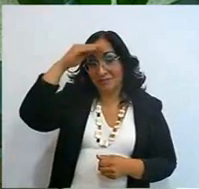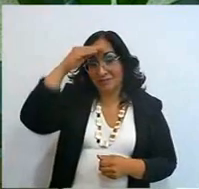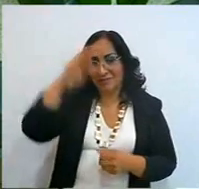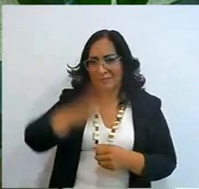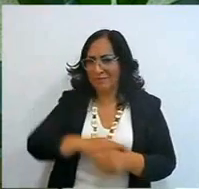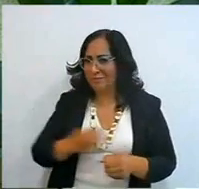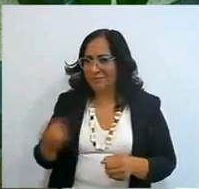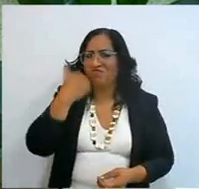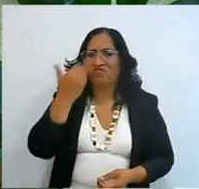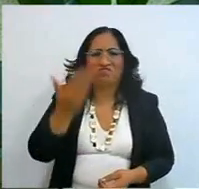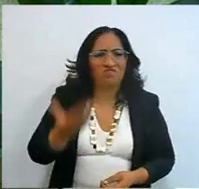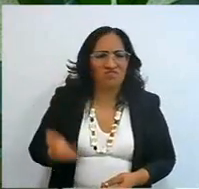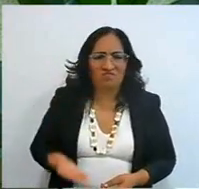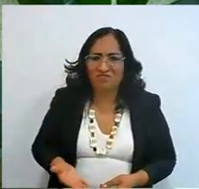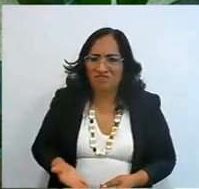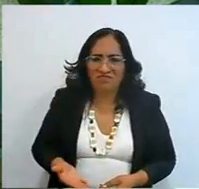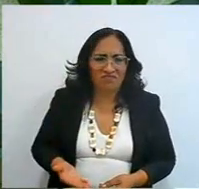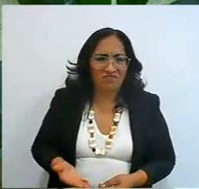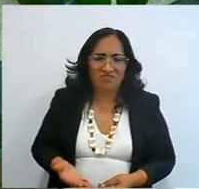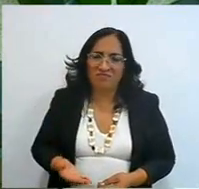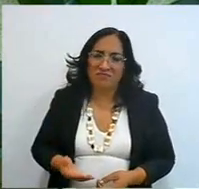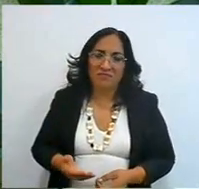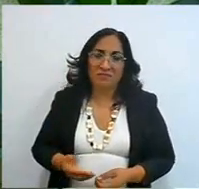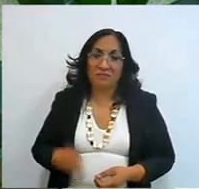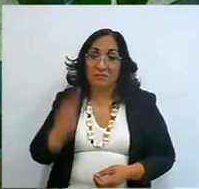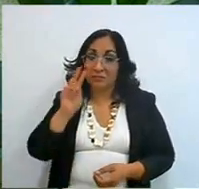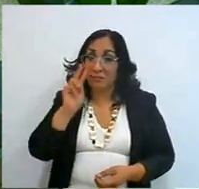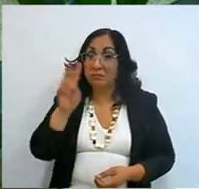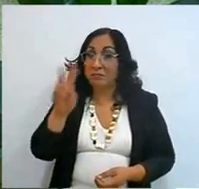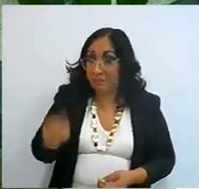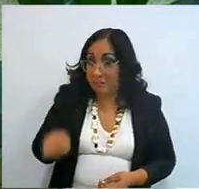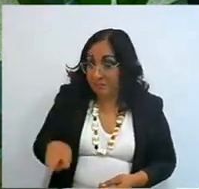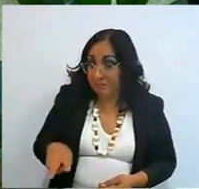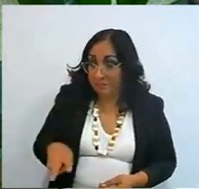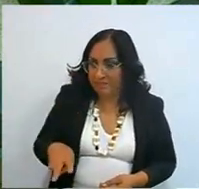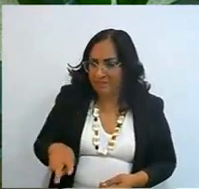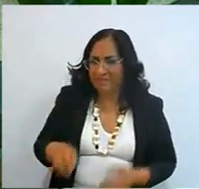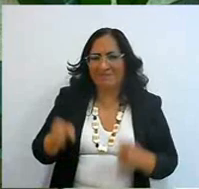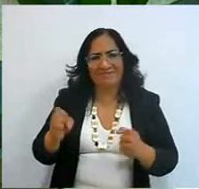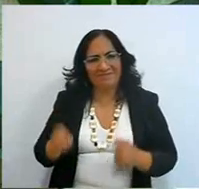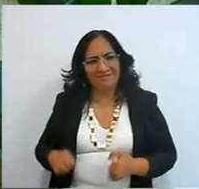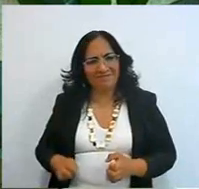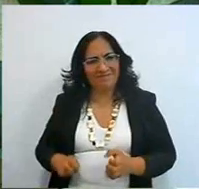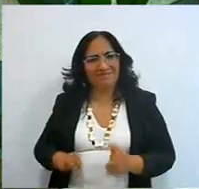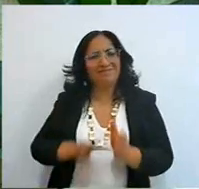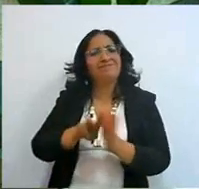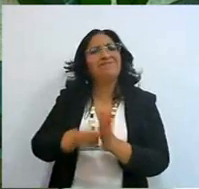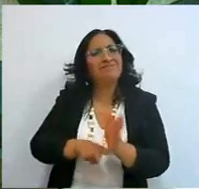and I'm not only seeing her, no, I'm connected, I'm connected eh, present so-and-so yupi, aha,